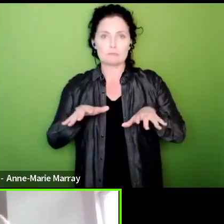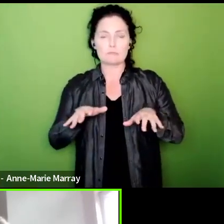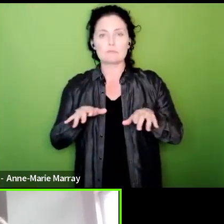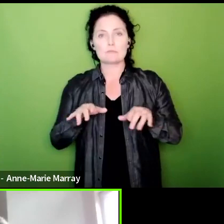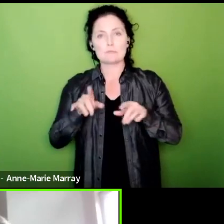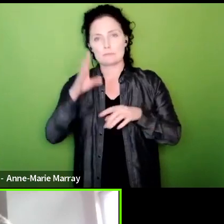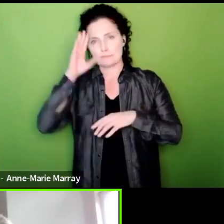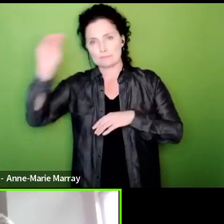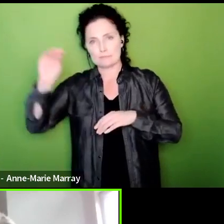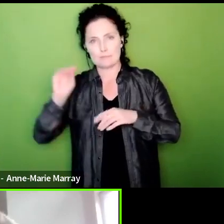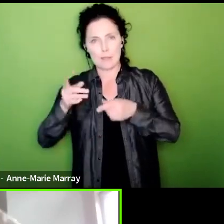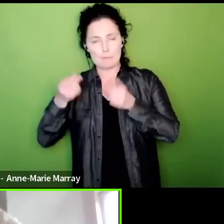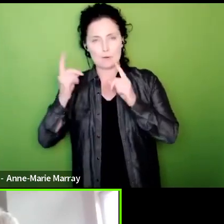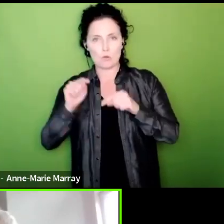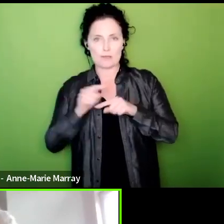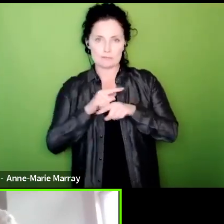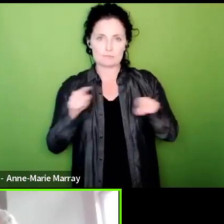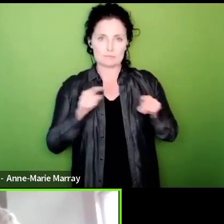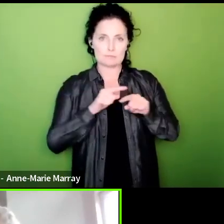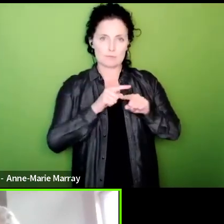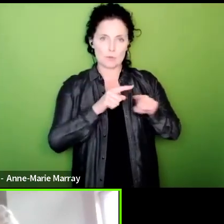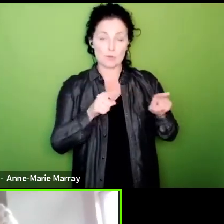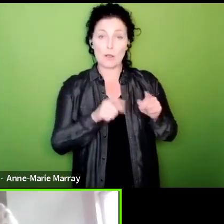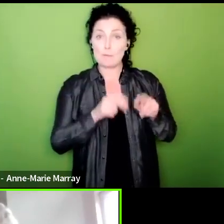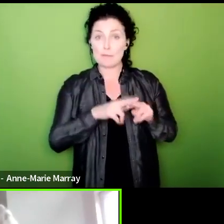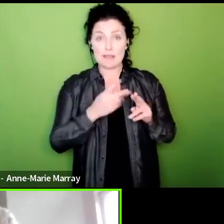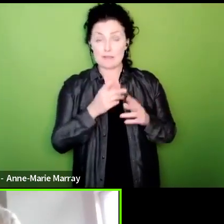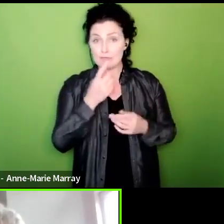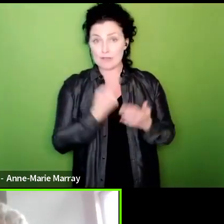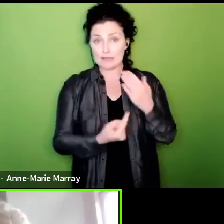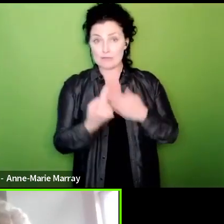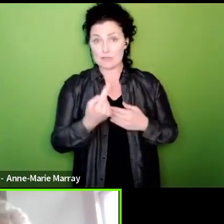certainly do in the afternoon but if there's any you wanted to throw at me now people asking I I